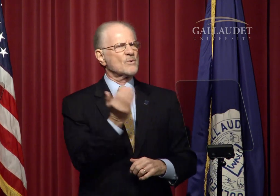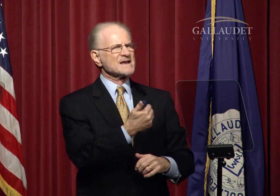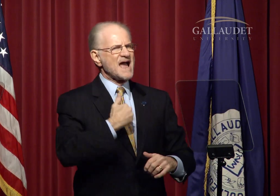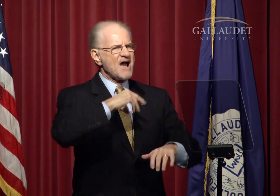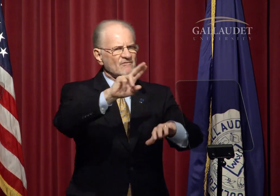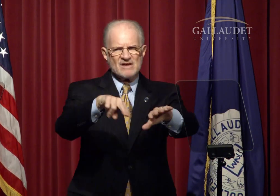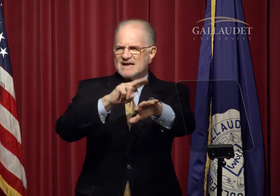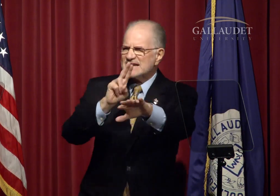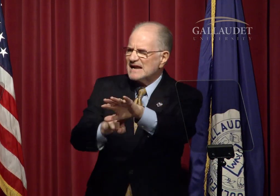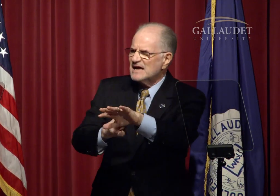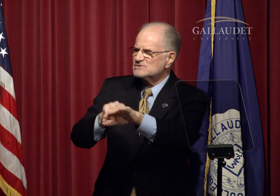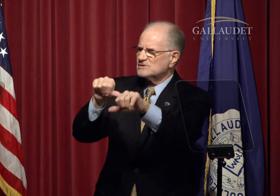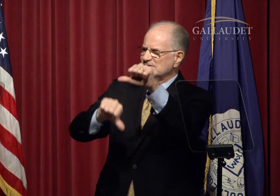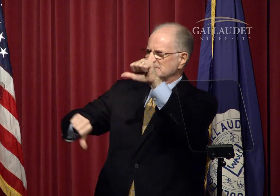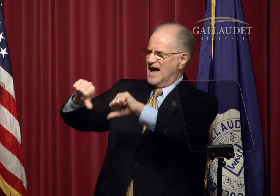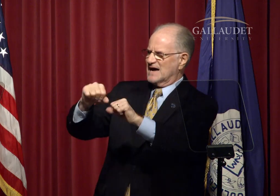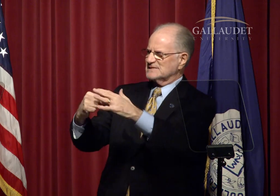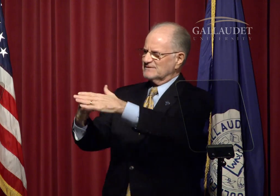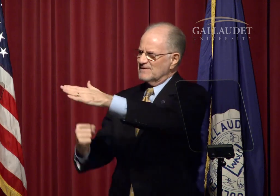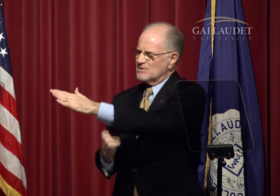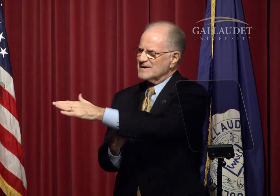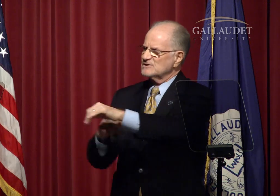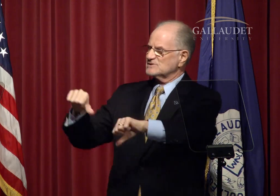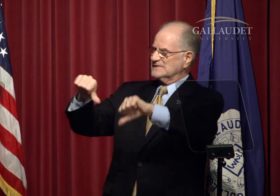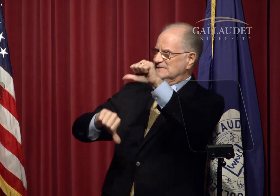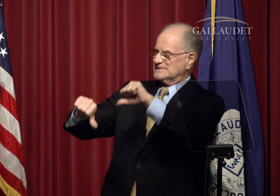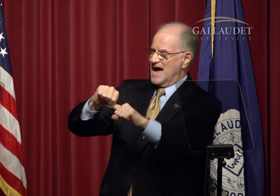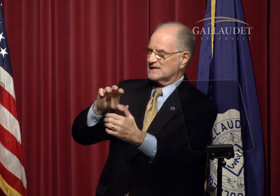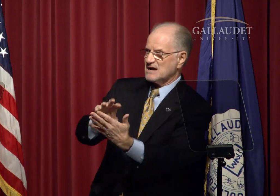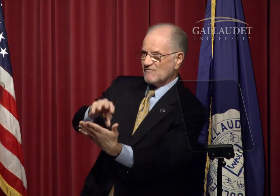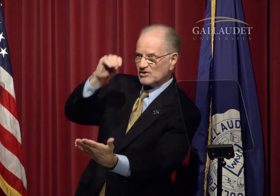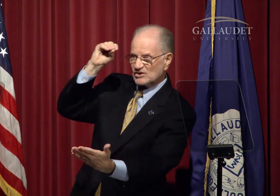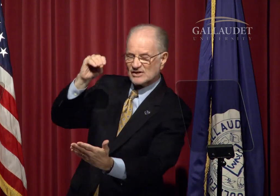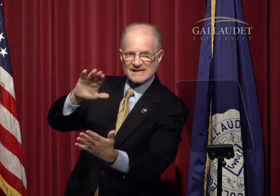We have a National Science Foundation